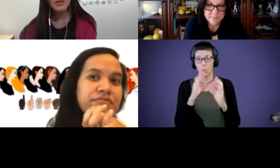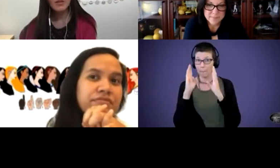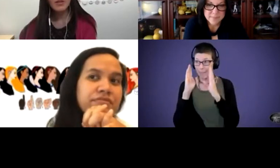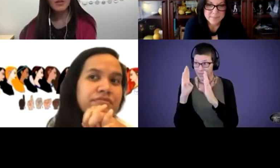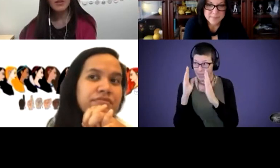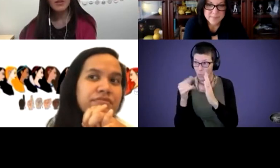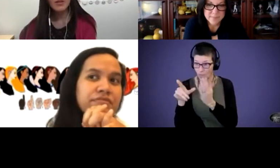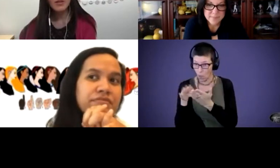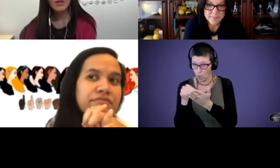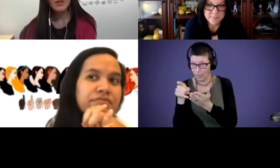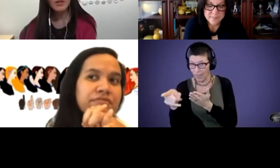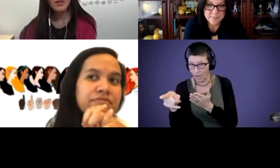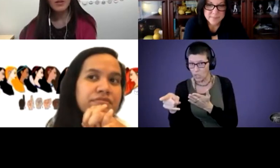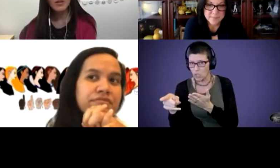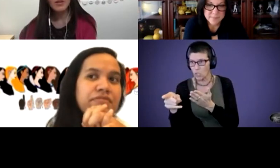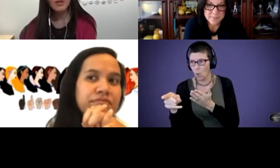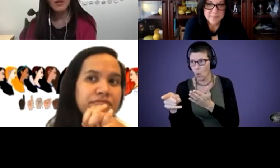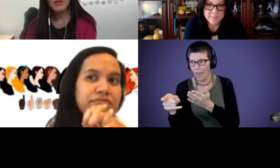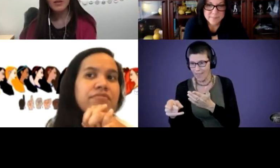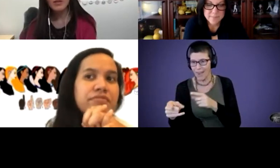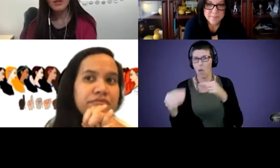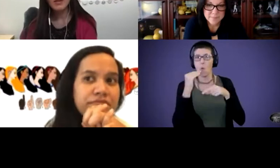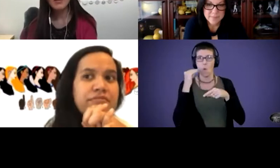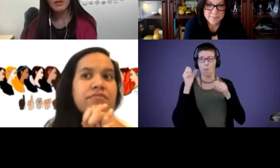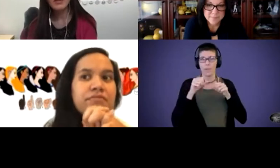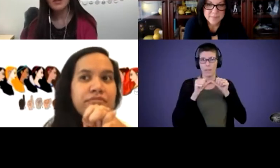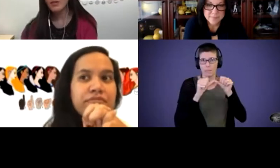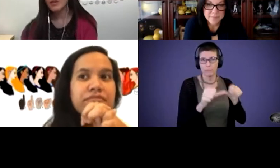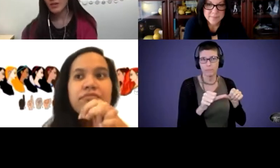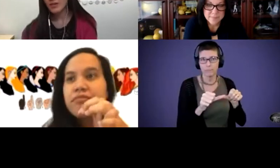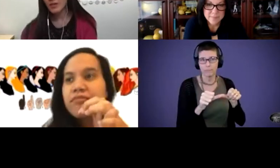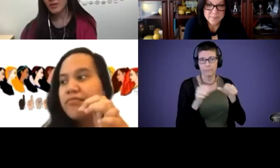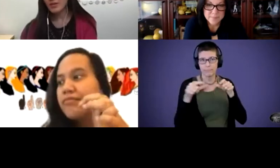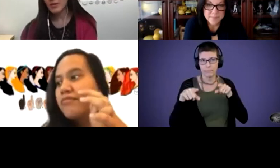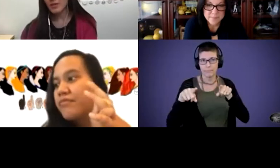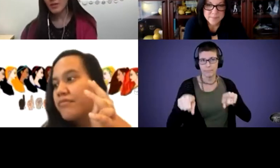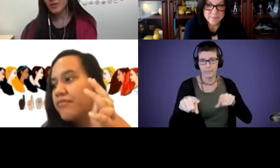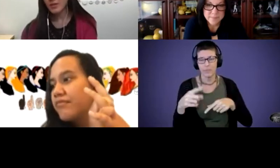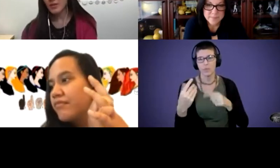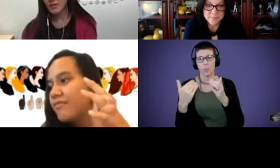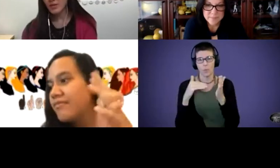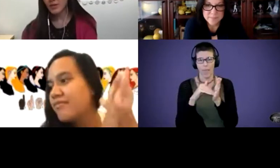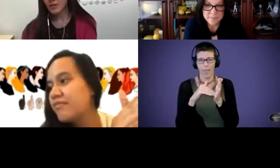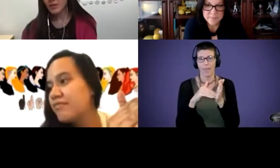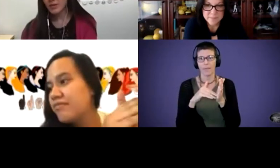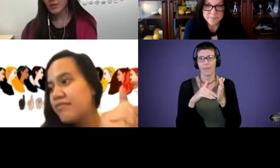can continue it in our own environment at home. And so again, they've been learning about zoo